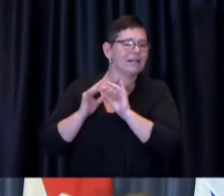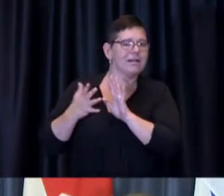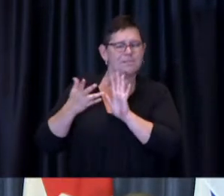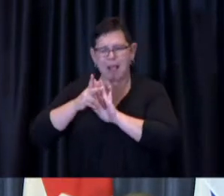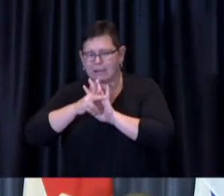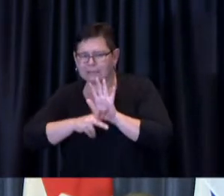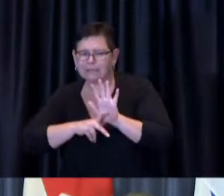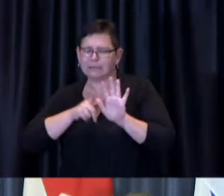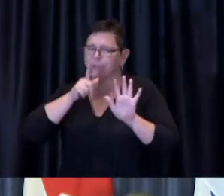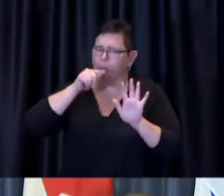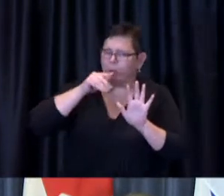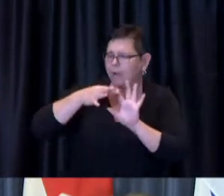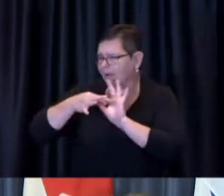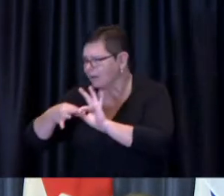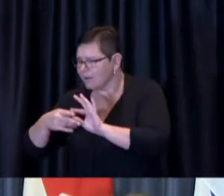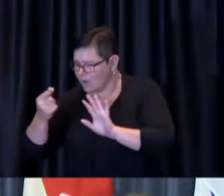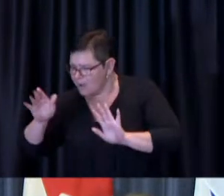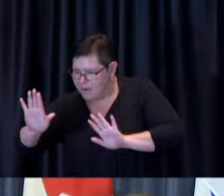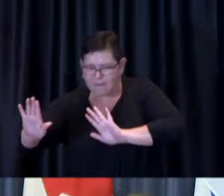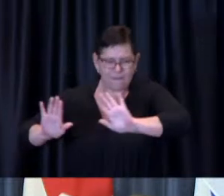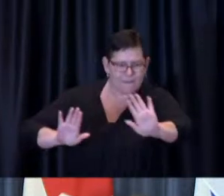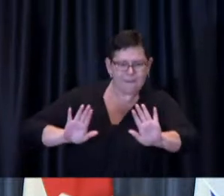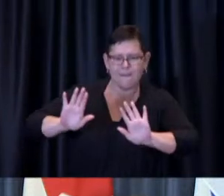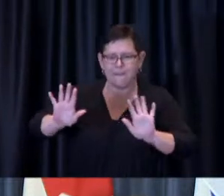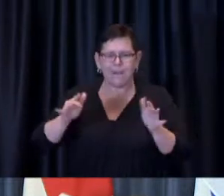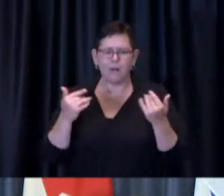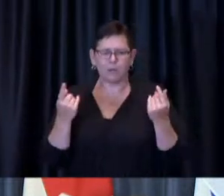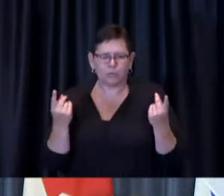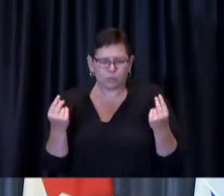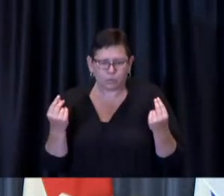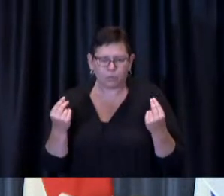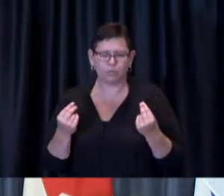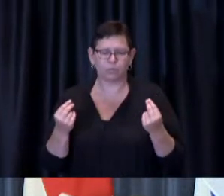how would it apply and i can just say to you that uh you know we're not at